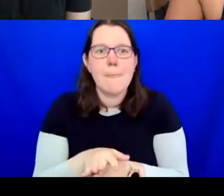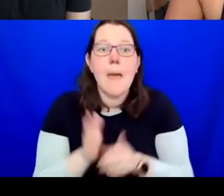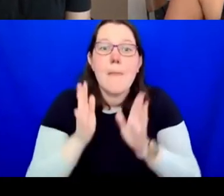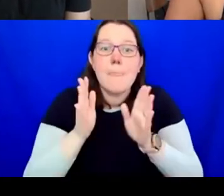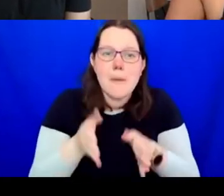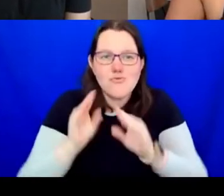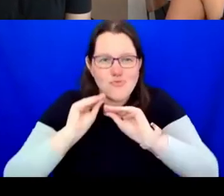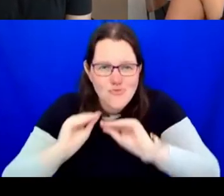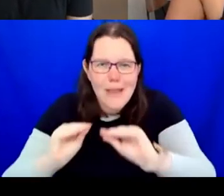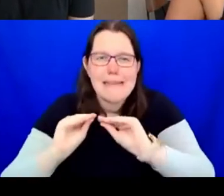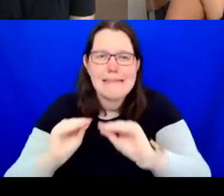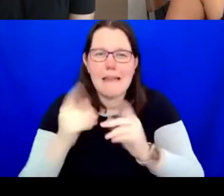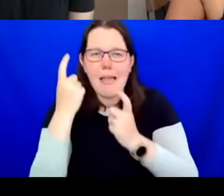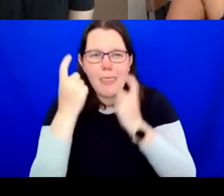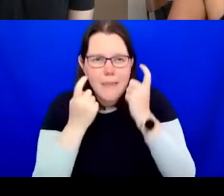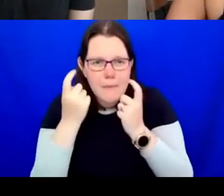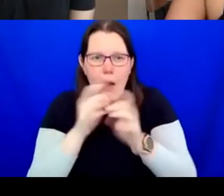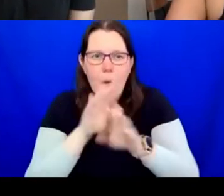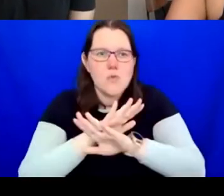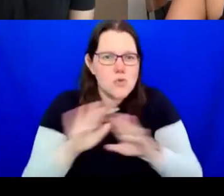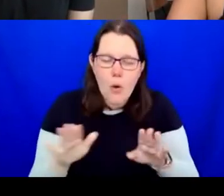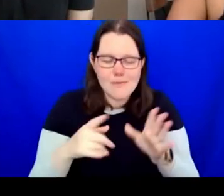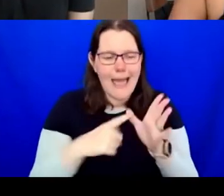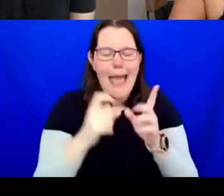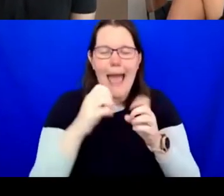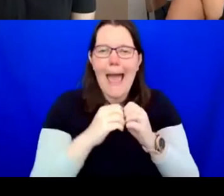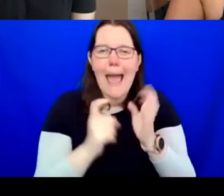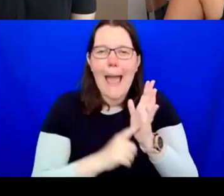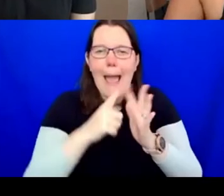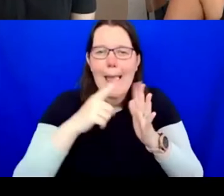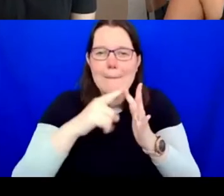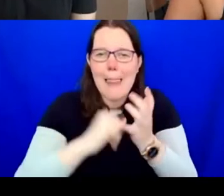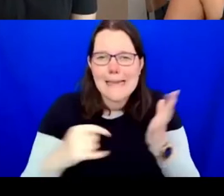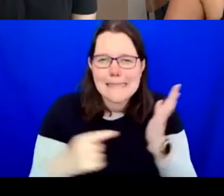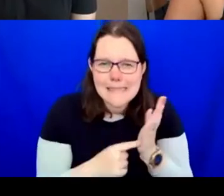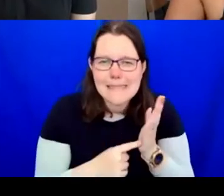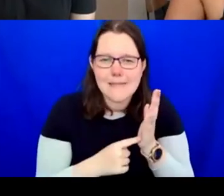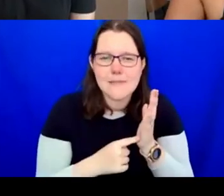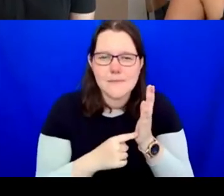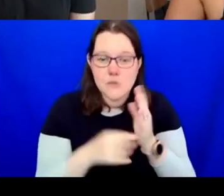to about three hours of learning. I was able to make the case by using data about our staff,